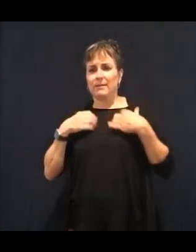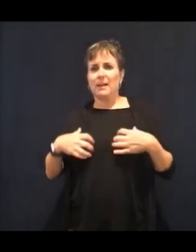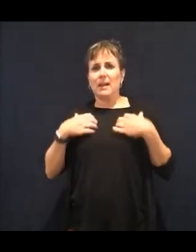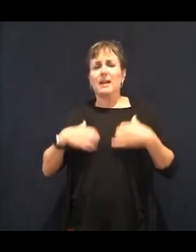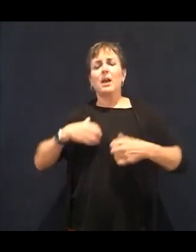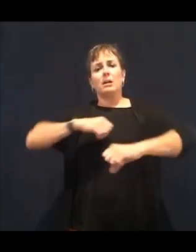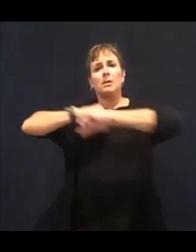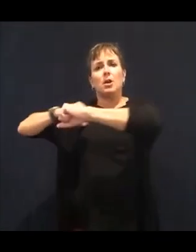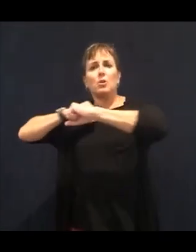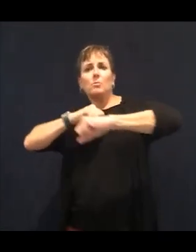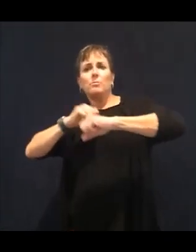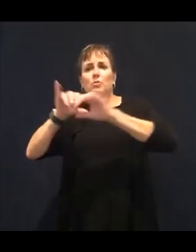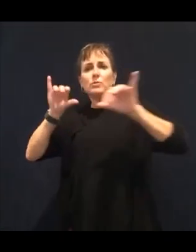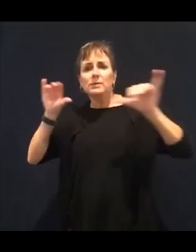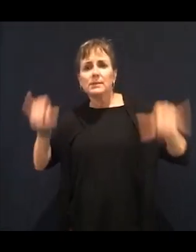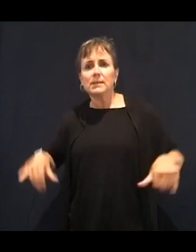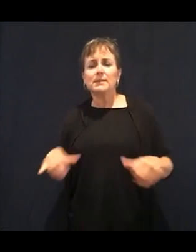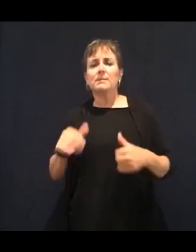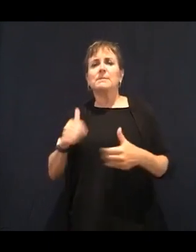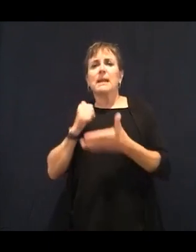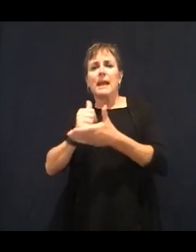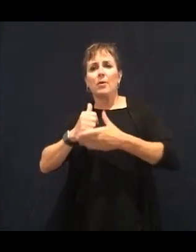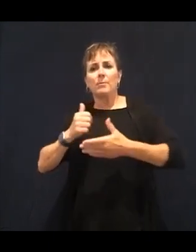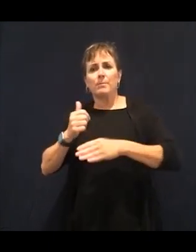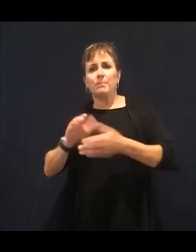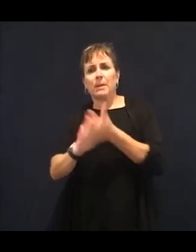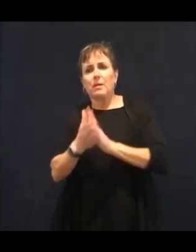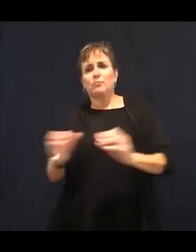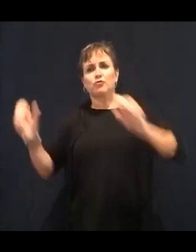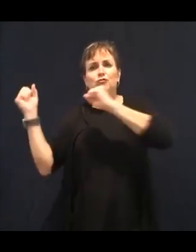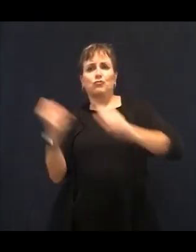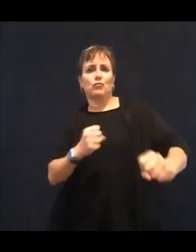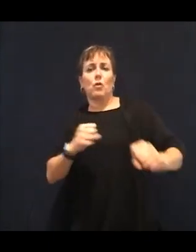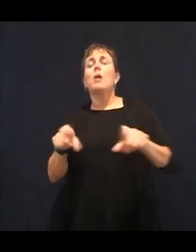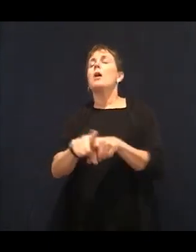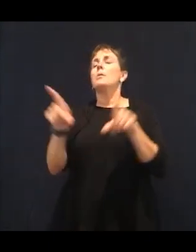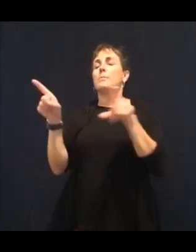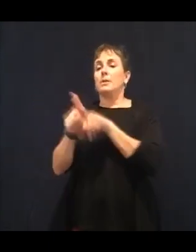parasites and germs and it helps slow down our aging process.